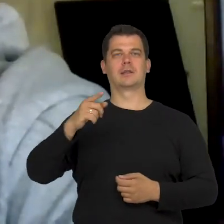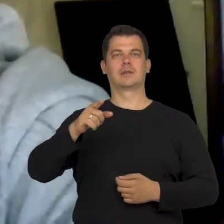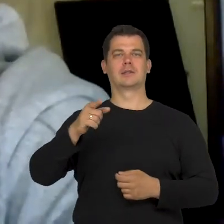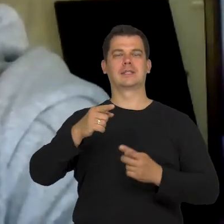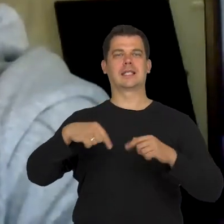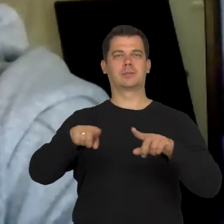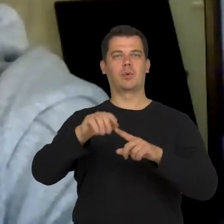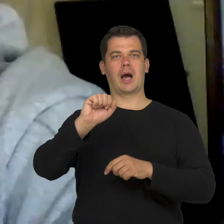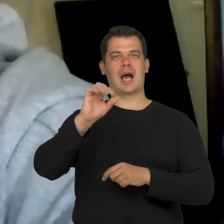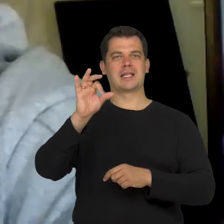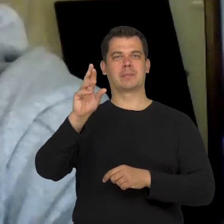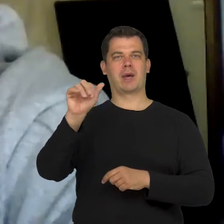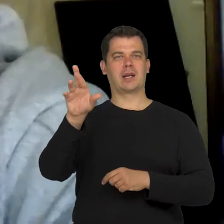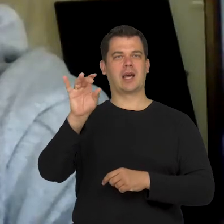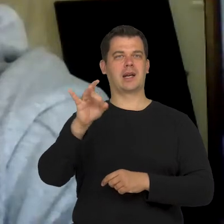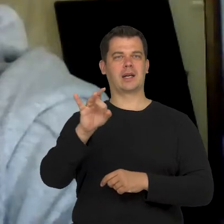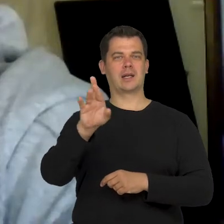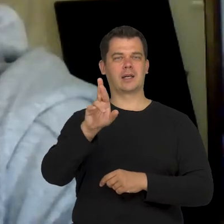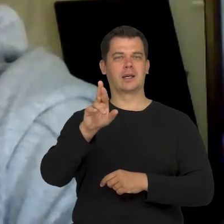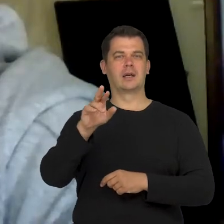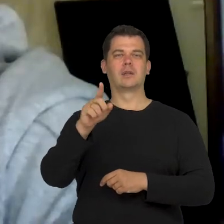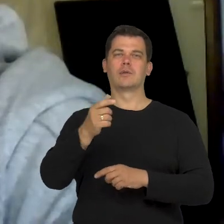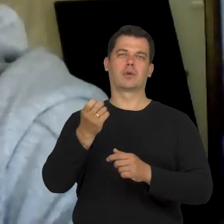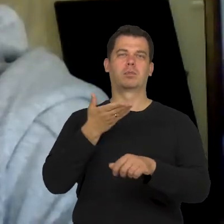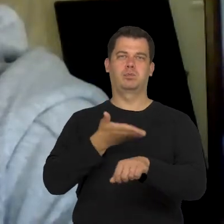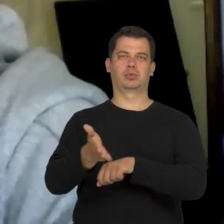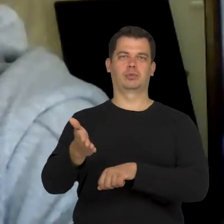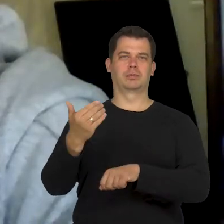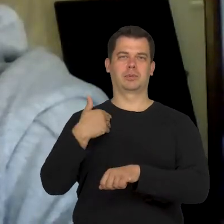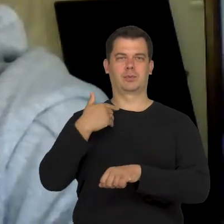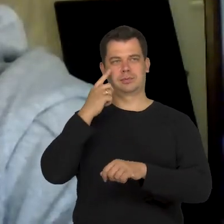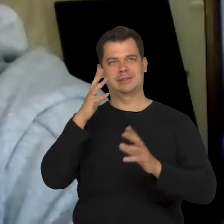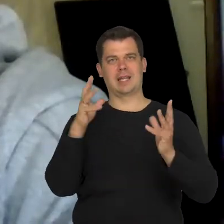It was diagnosed quite late